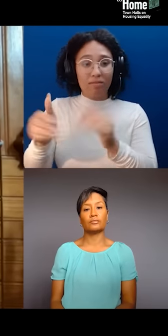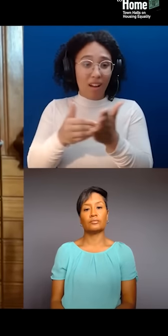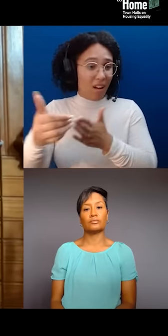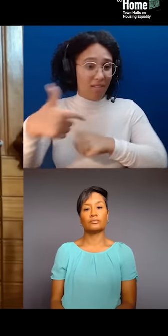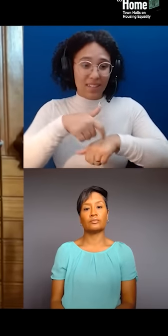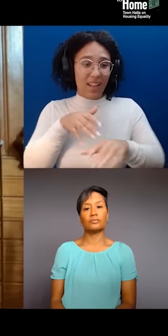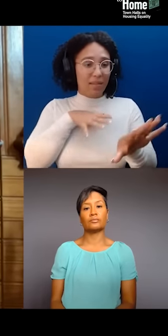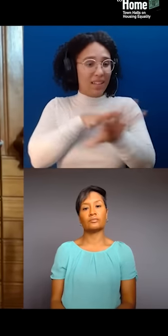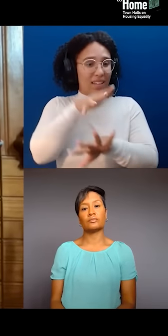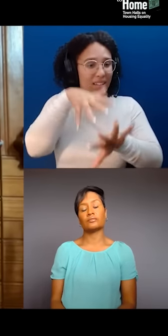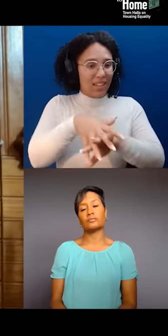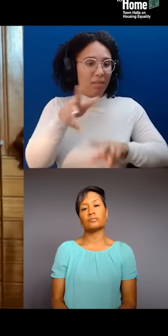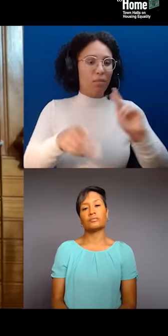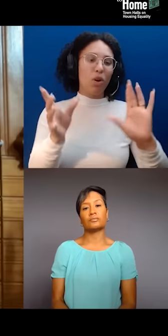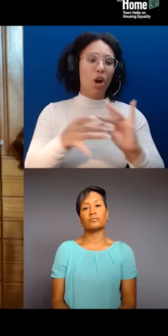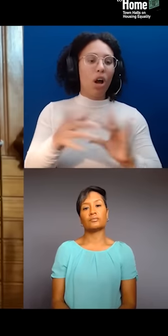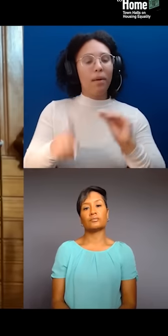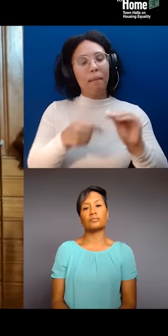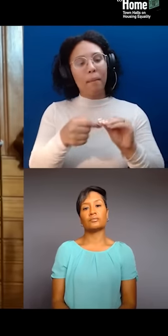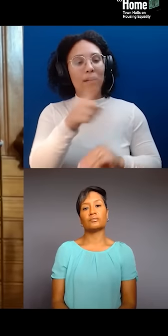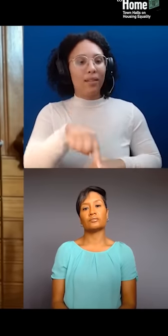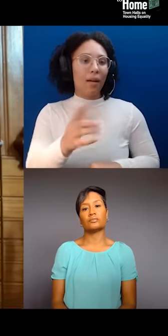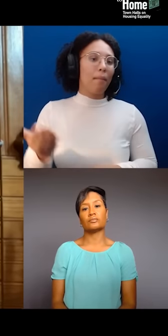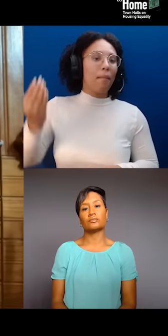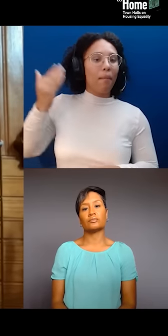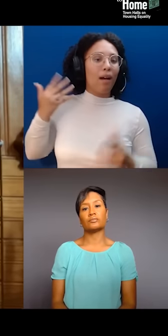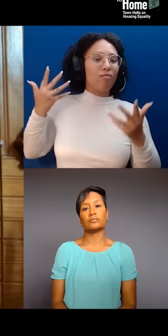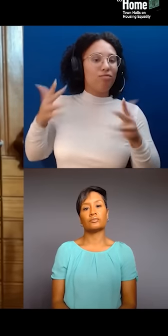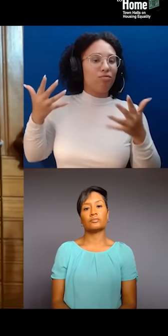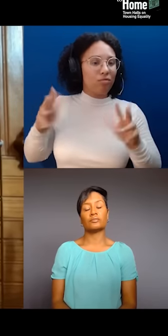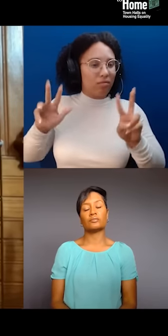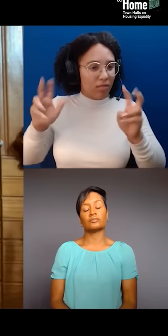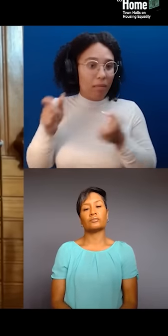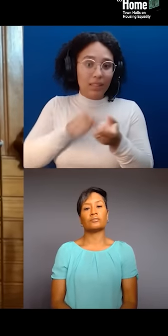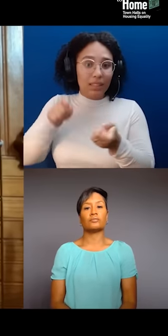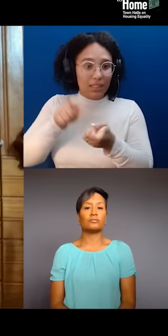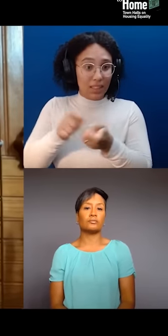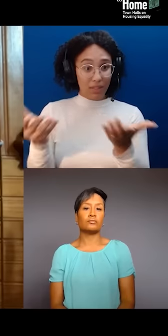particularly in this part of the world because, you know, the displacement was not simply displacement.